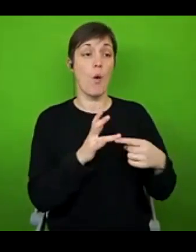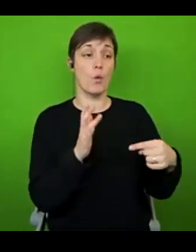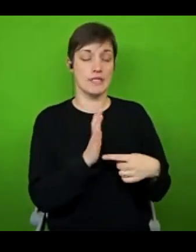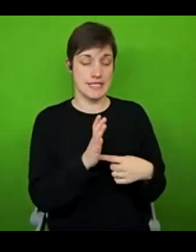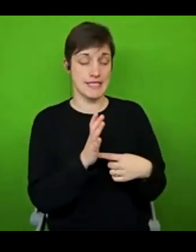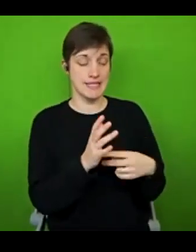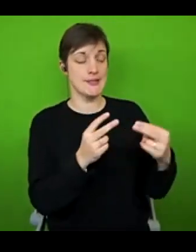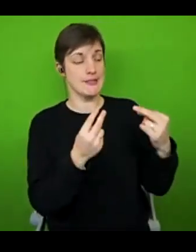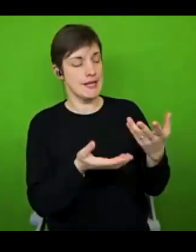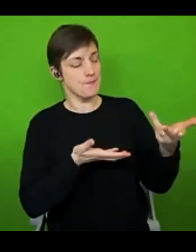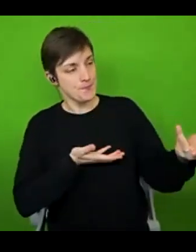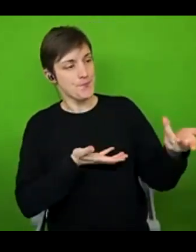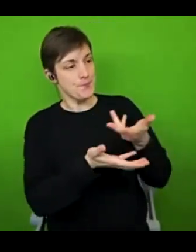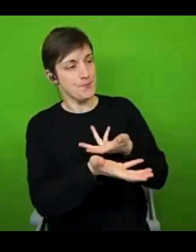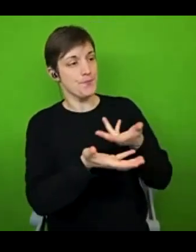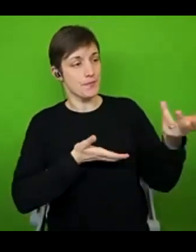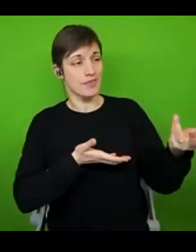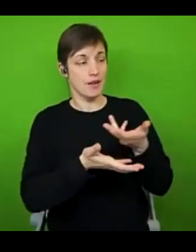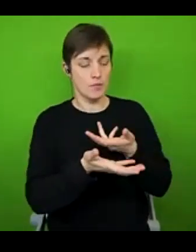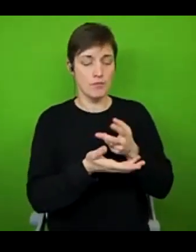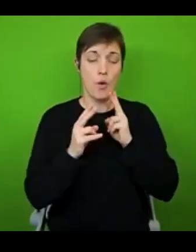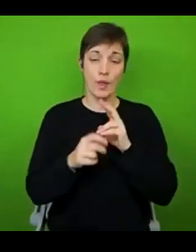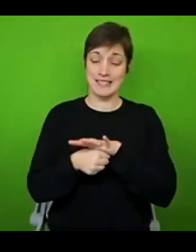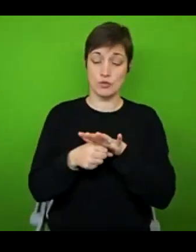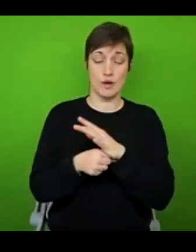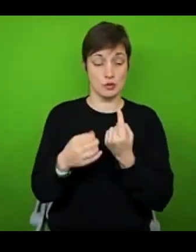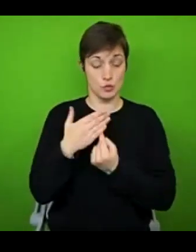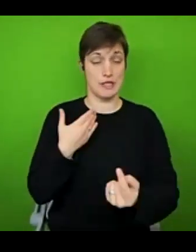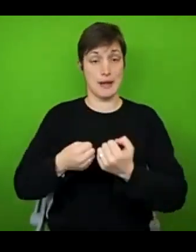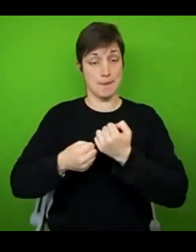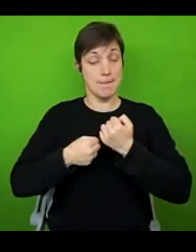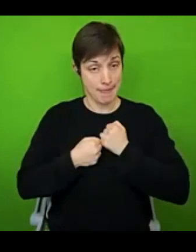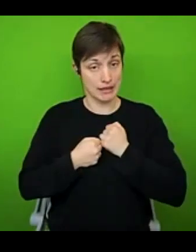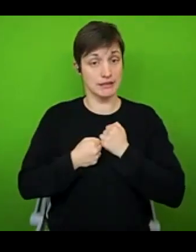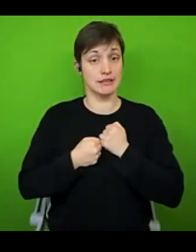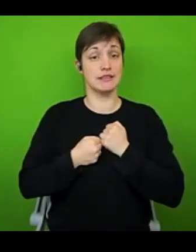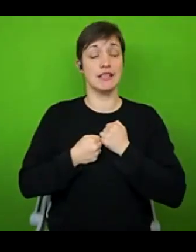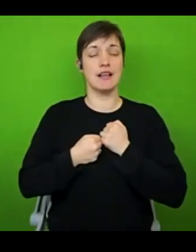who took the time to look at my own unique situation and consider, we considered together how we might adapt